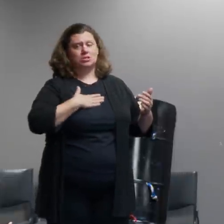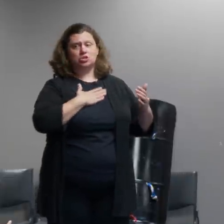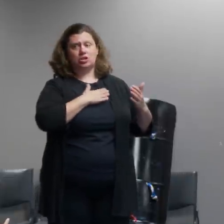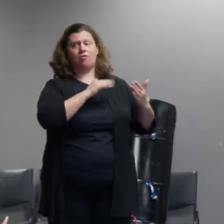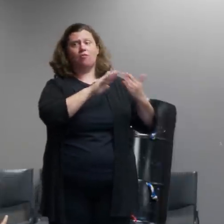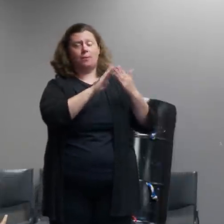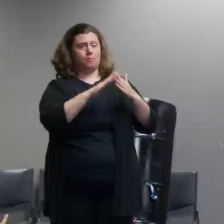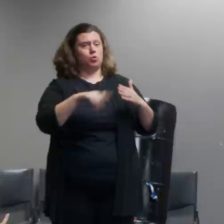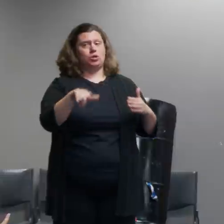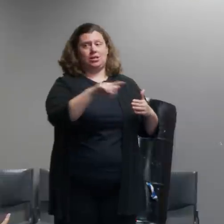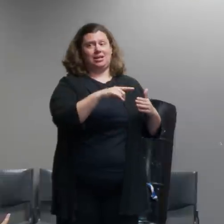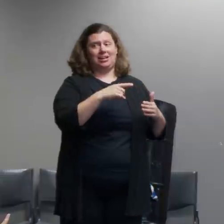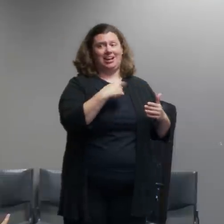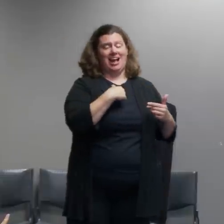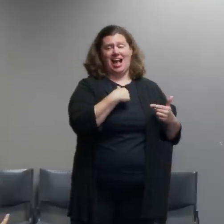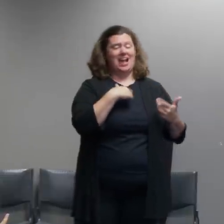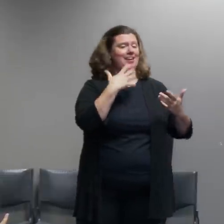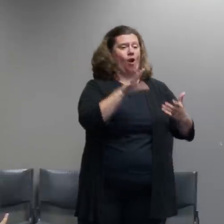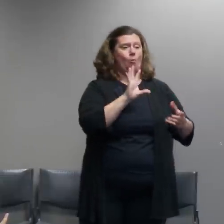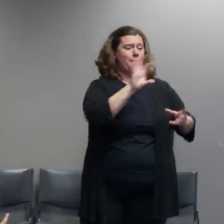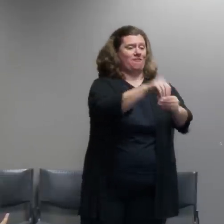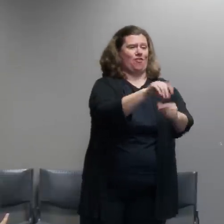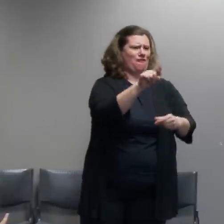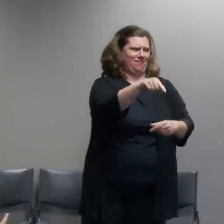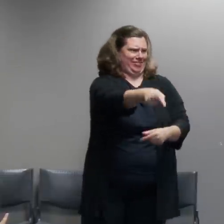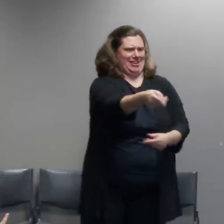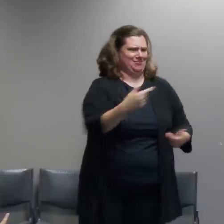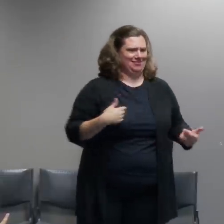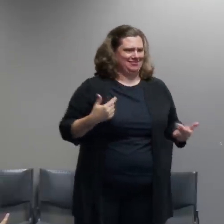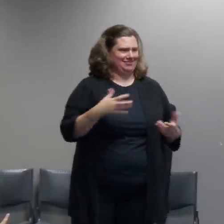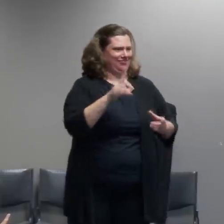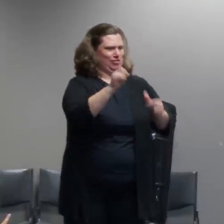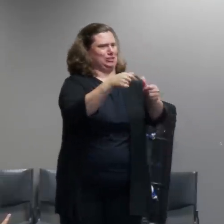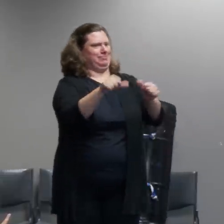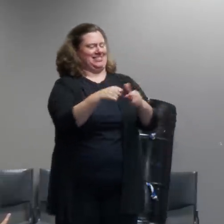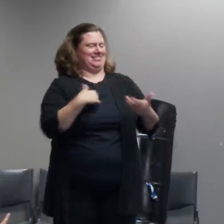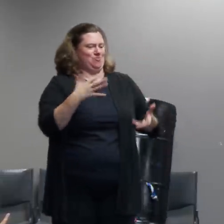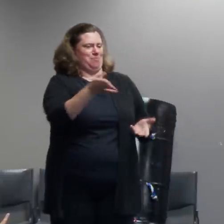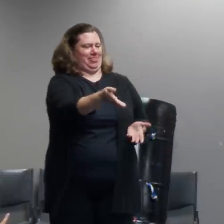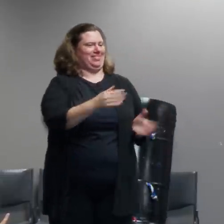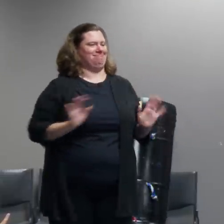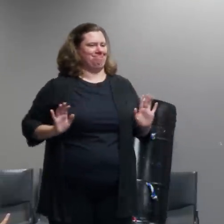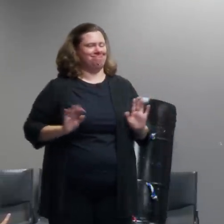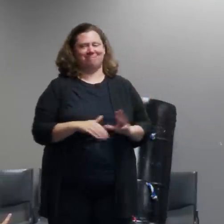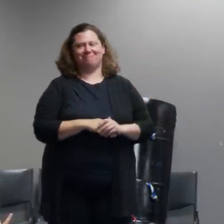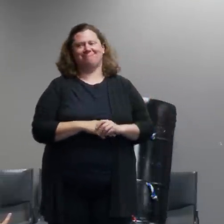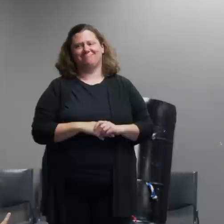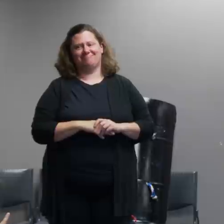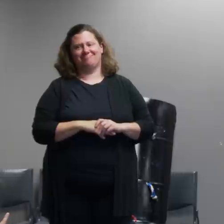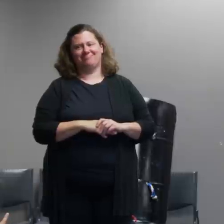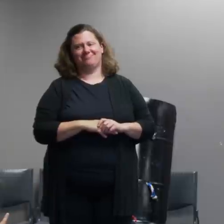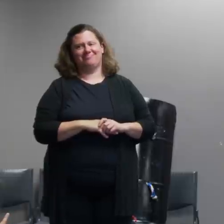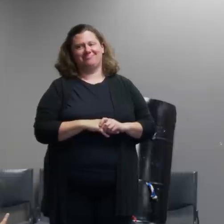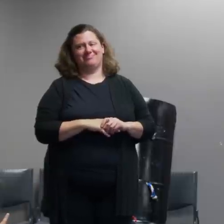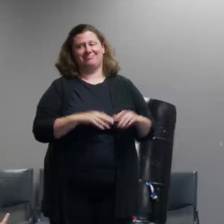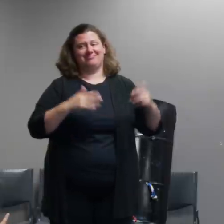situation to begin with that that would really help us a lot